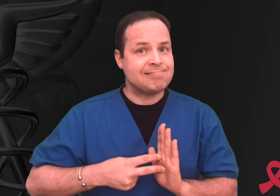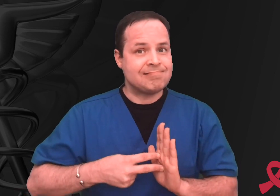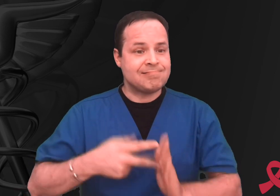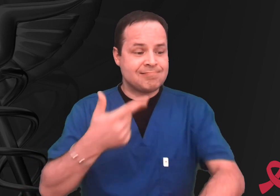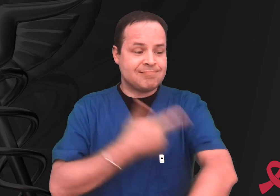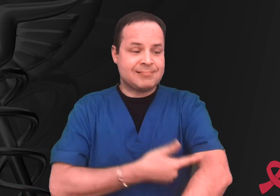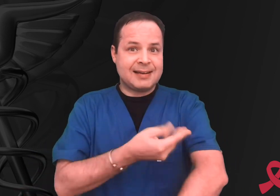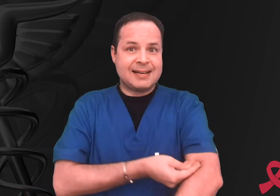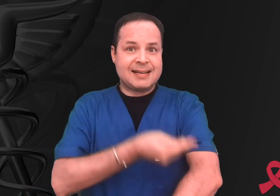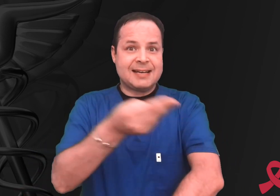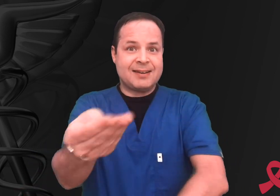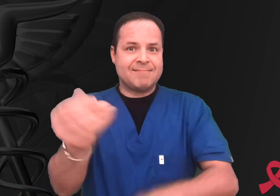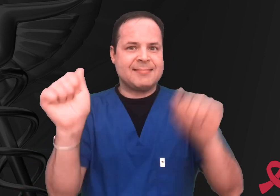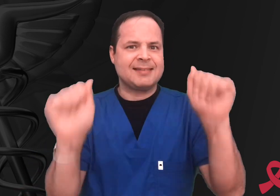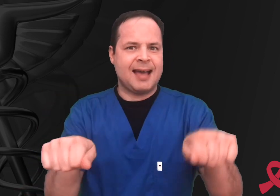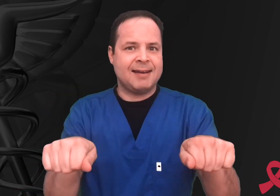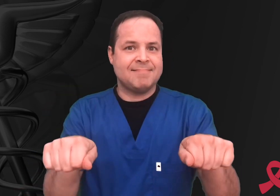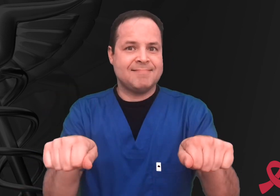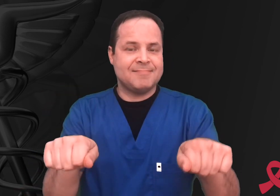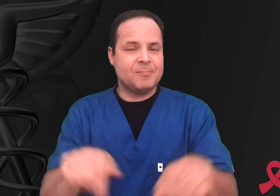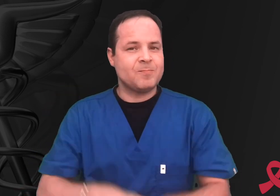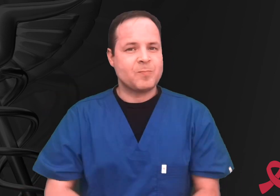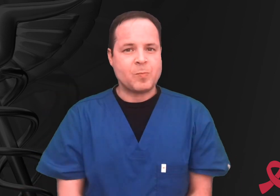So, getting HIV by needle sharing can happen.